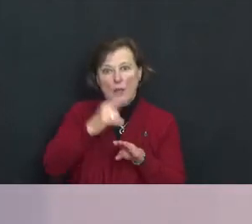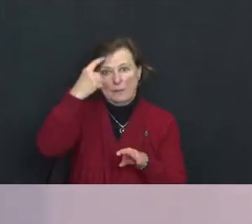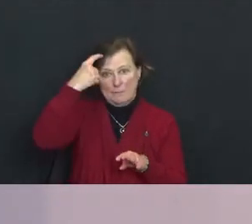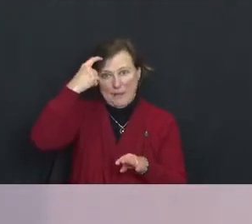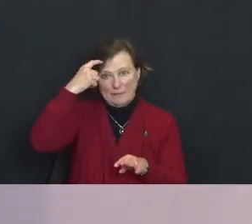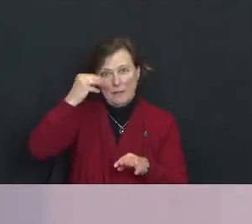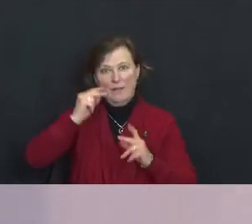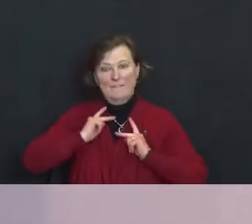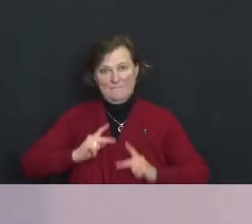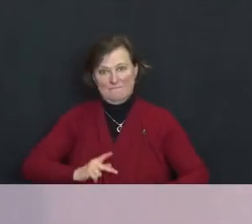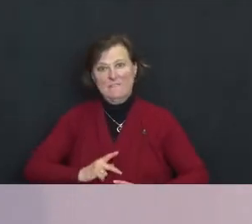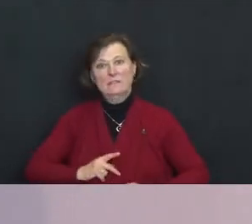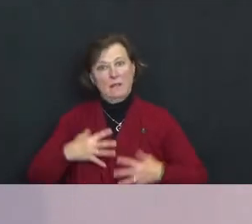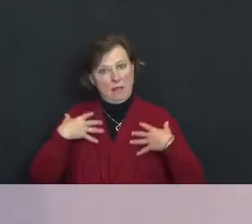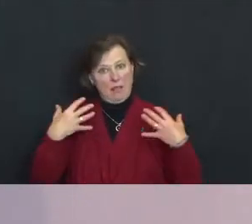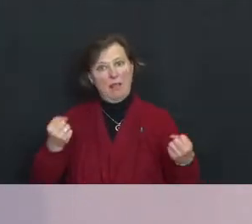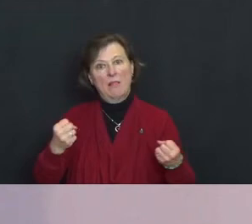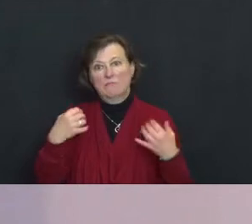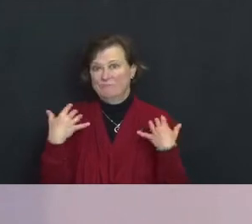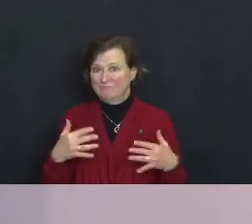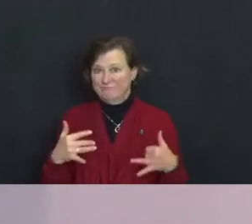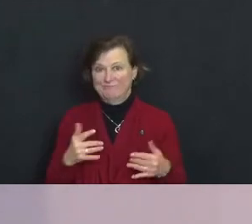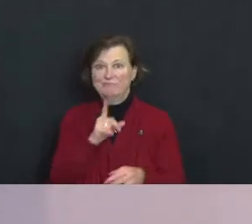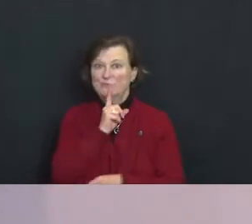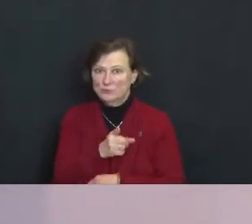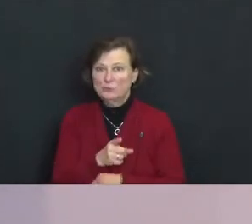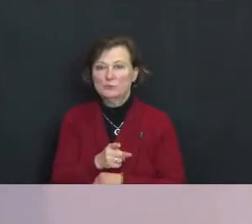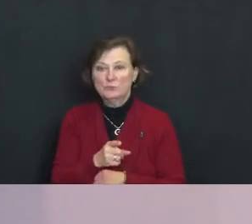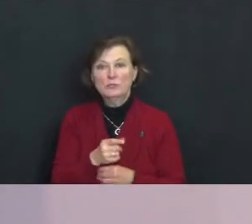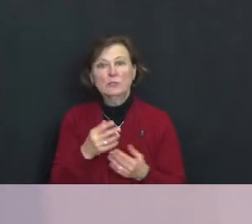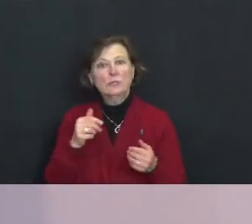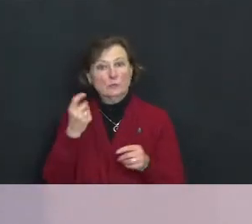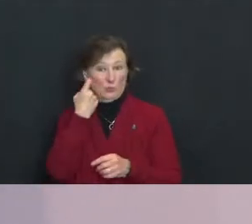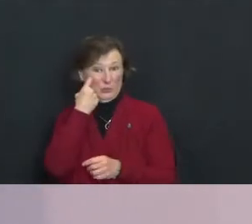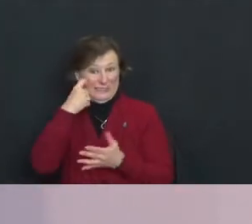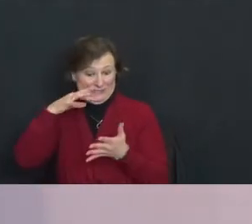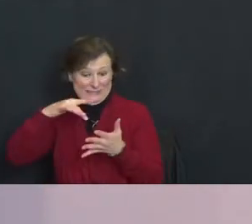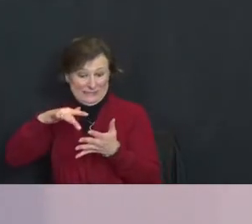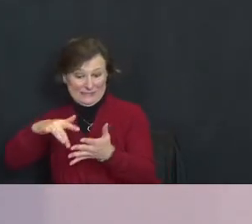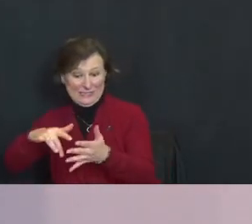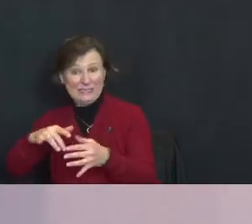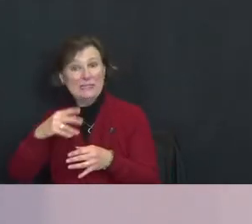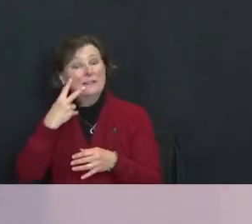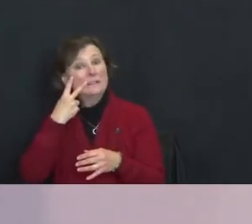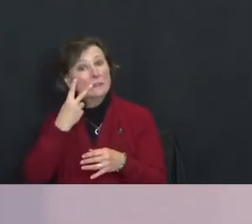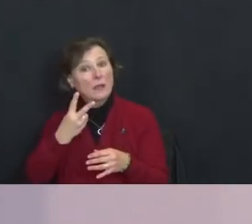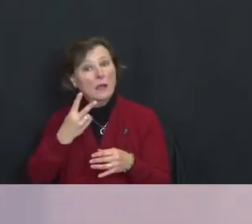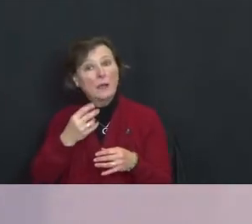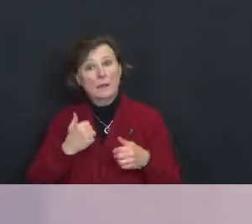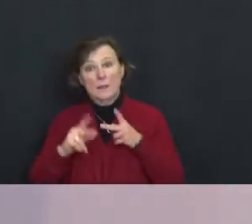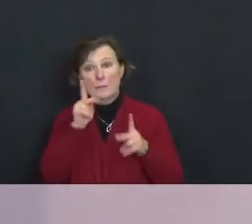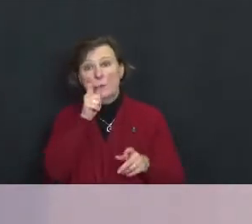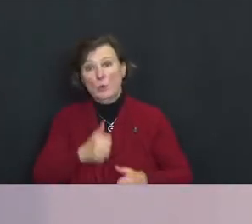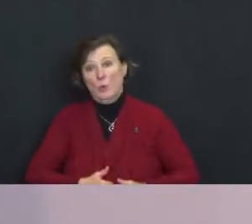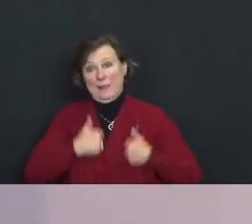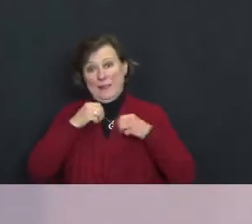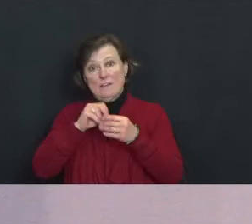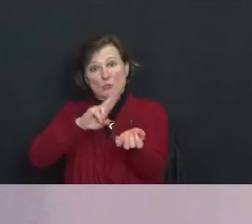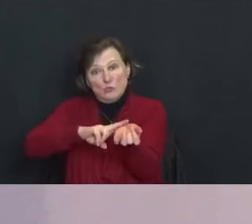A recent study by economists reveals that residents in the nursing homes right now are